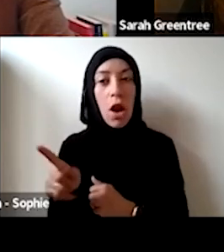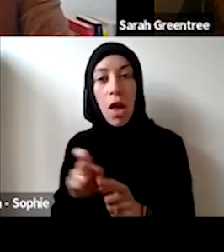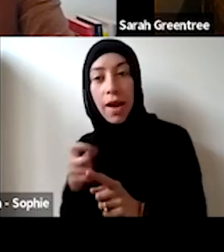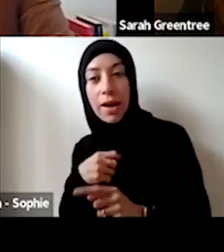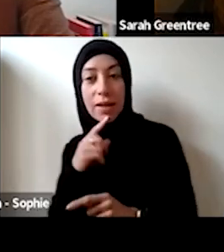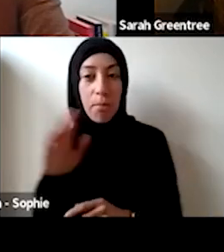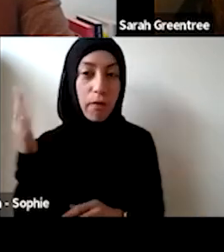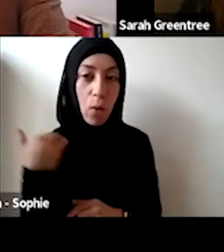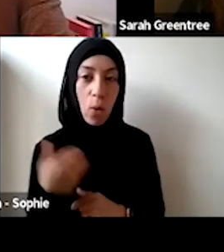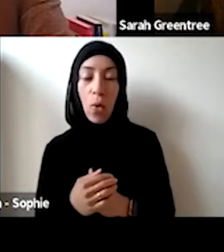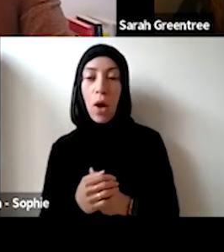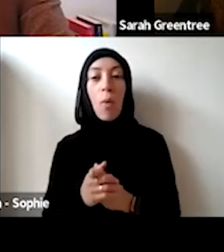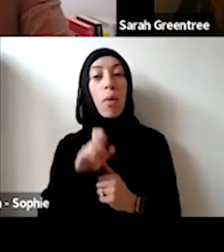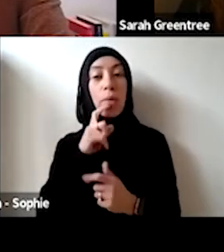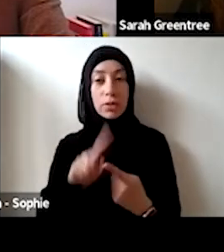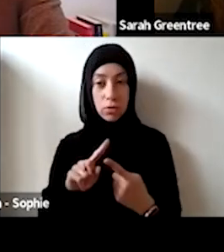the review of the expressions of interest. I think I've sort of said earlier that we do, and we will try and take that strategic